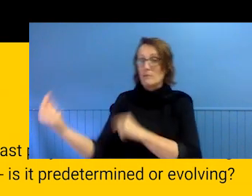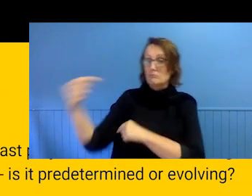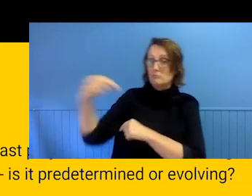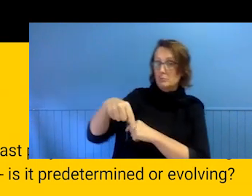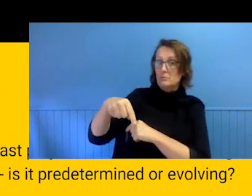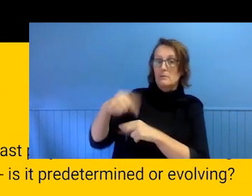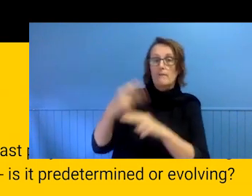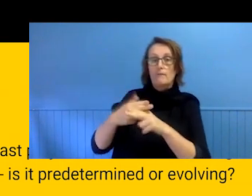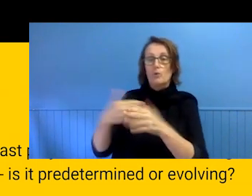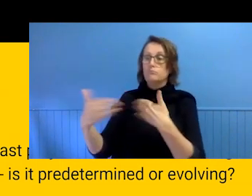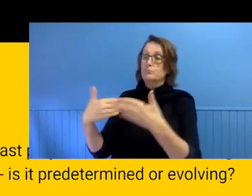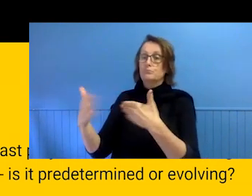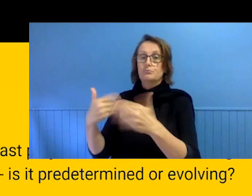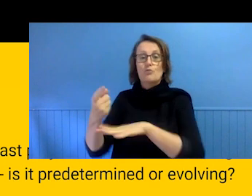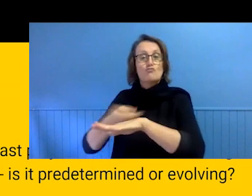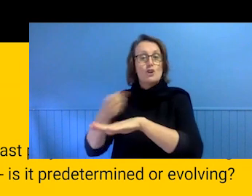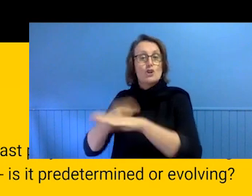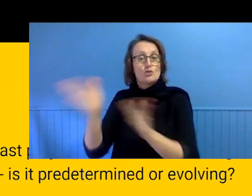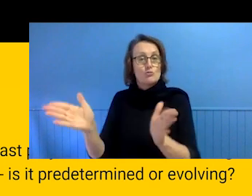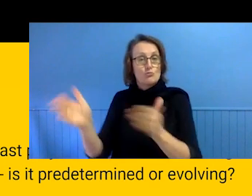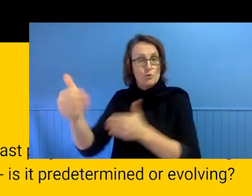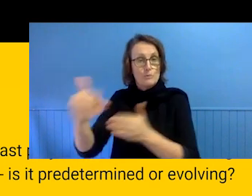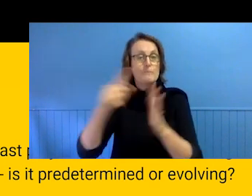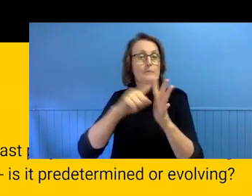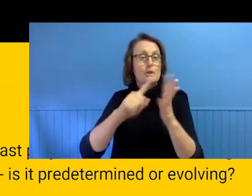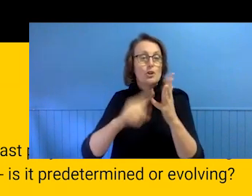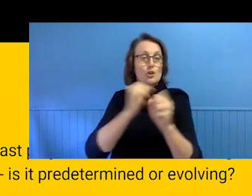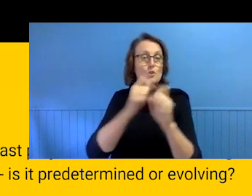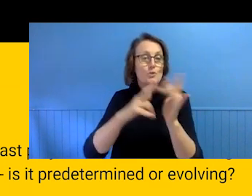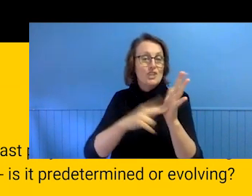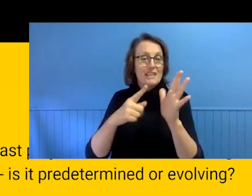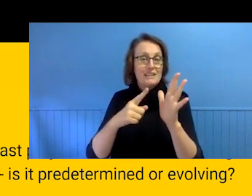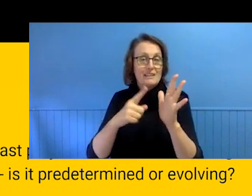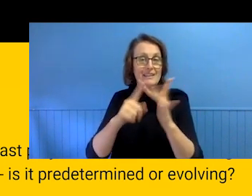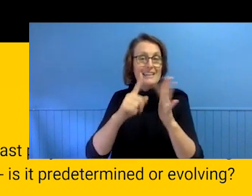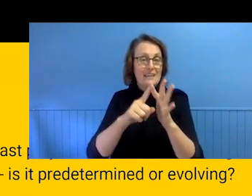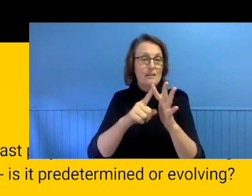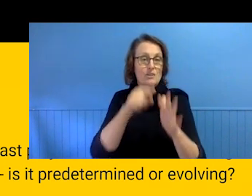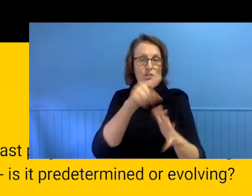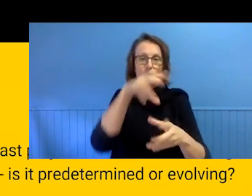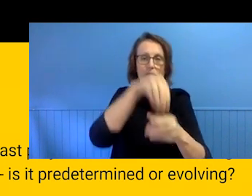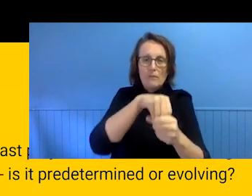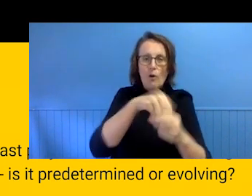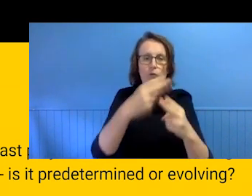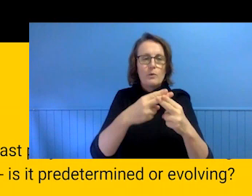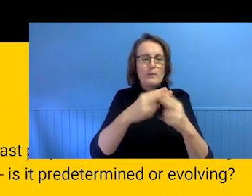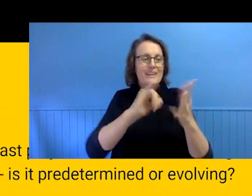Eugenie was in charge of design for the set and cos items. We brought in